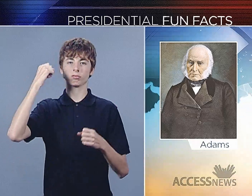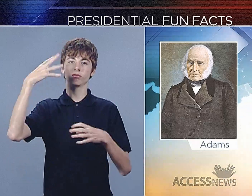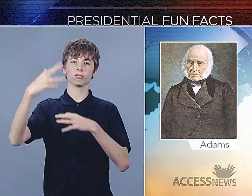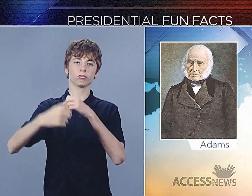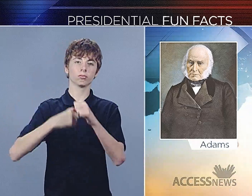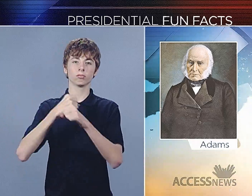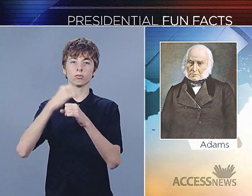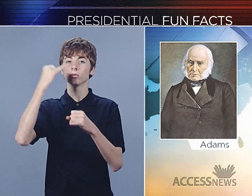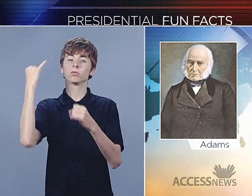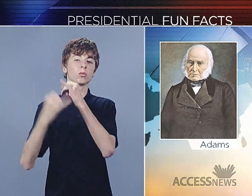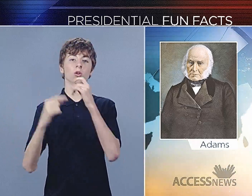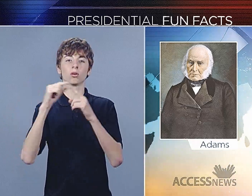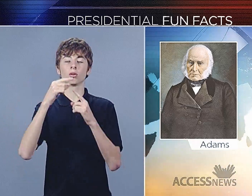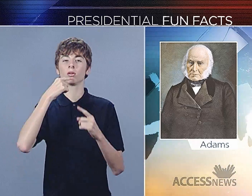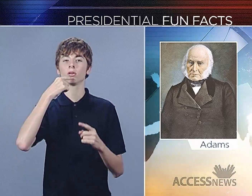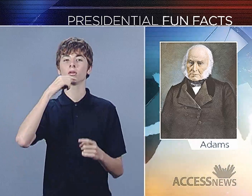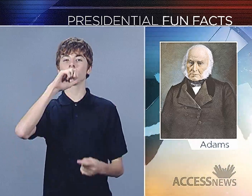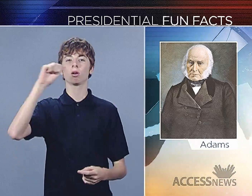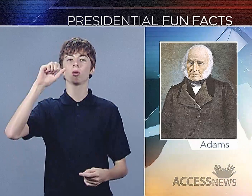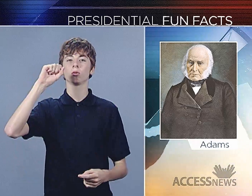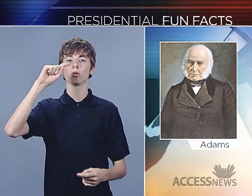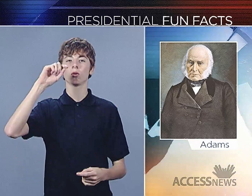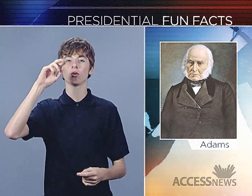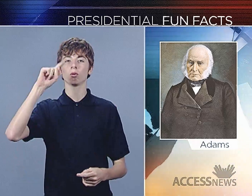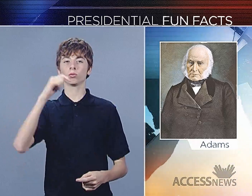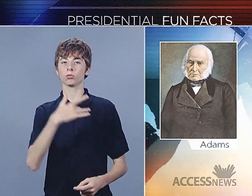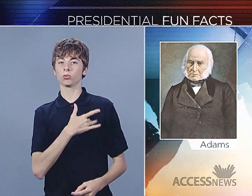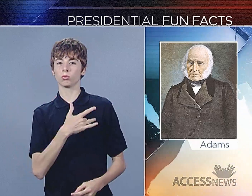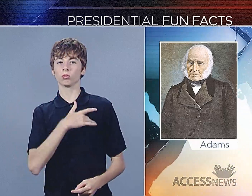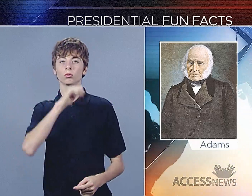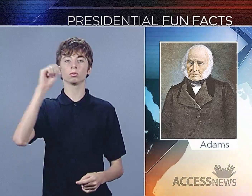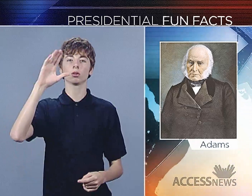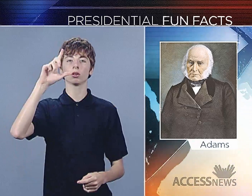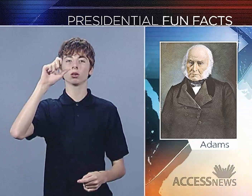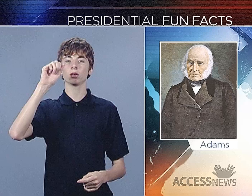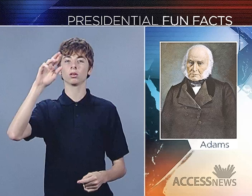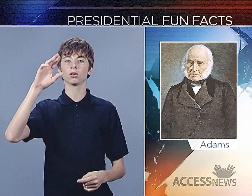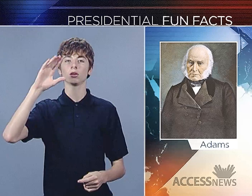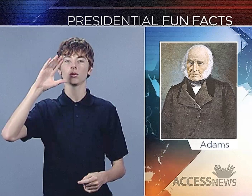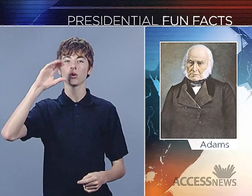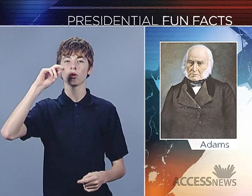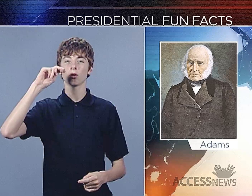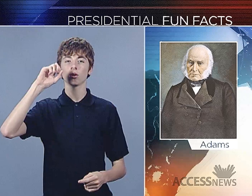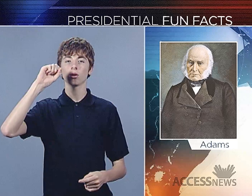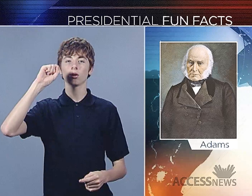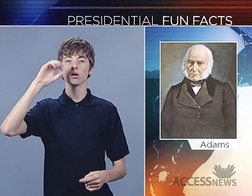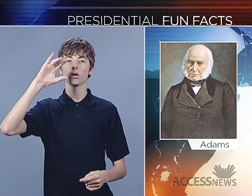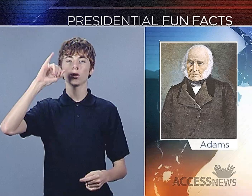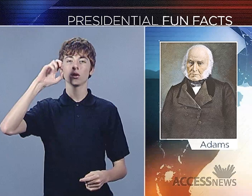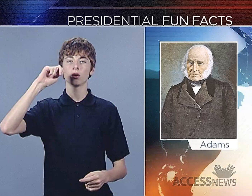in which the last words are, "A stout heart,